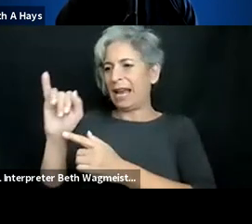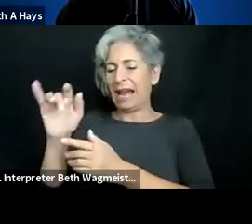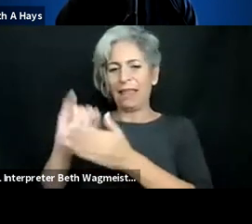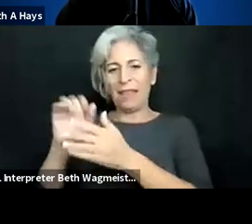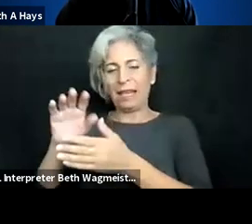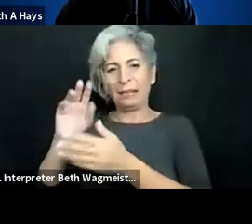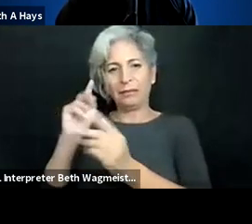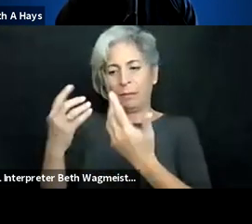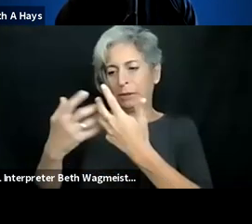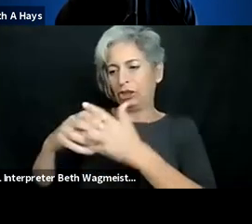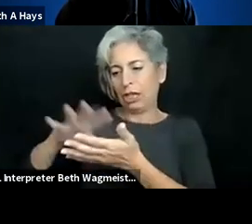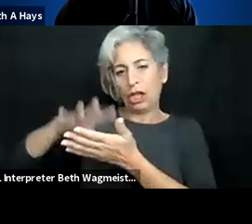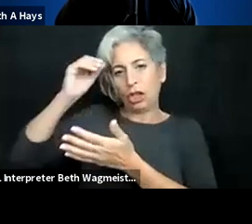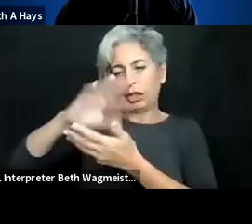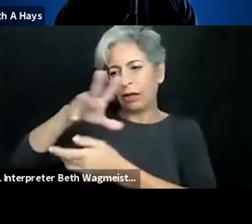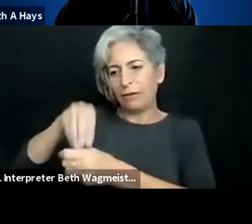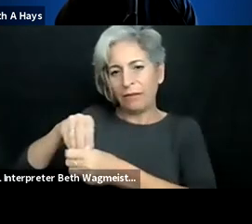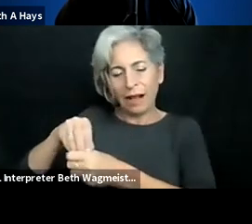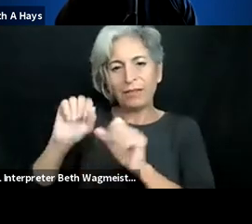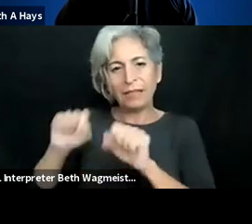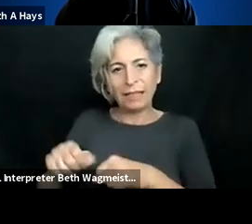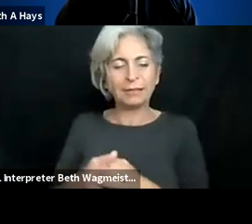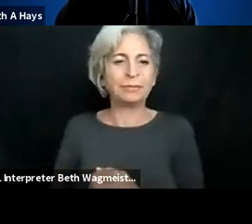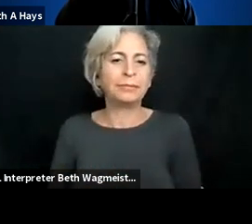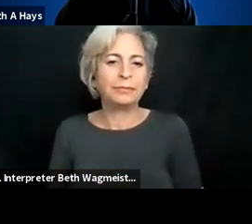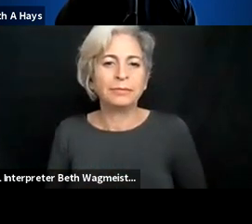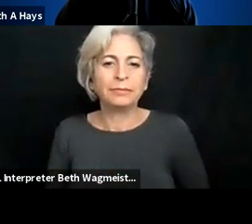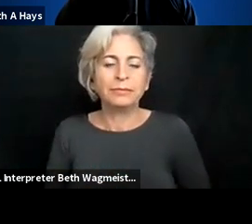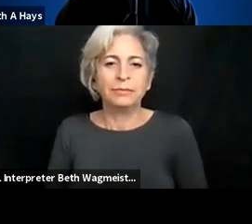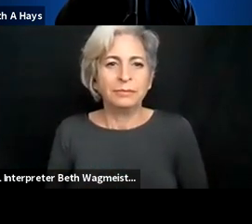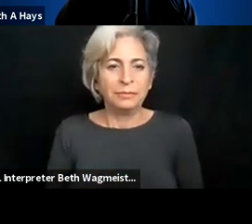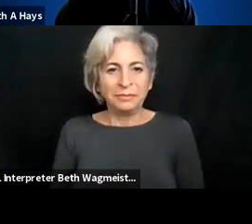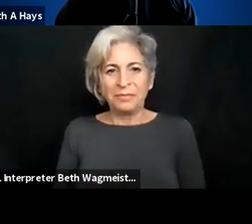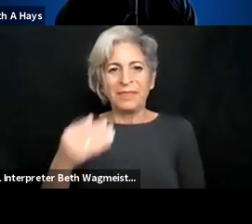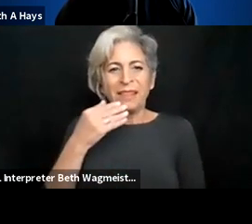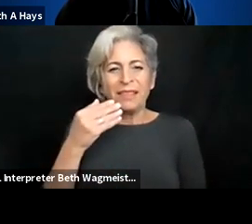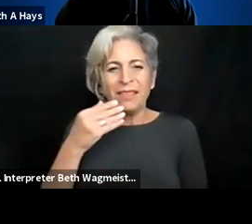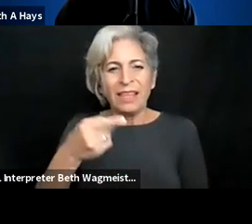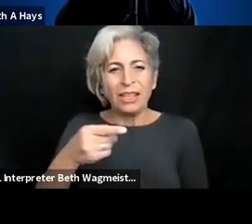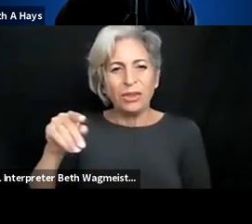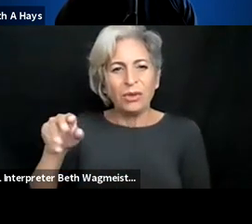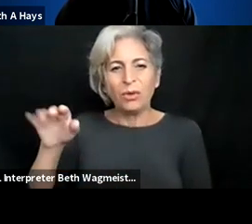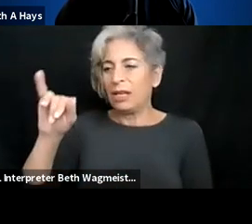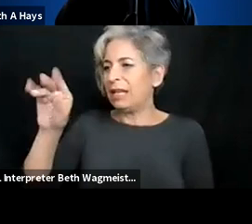focused on tasks where they are more efficient than what AI and machine learning are capable of.